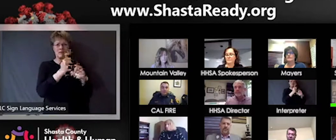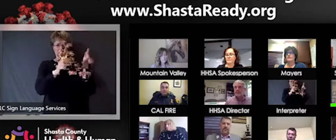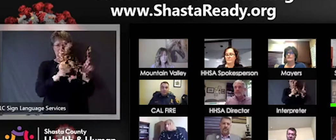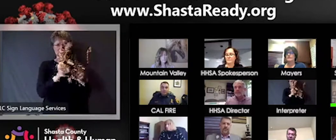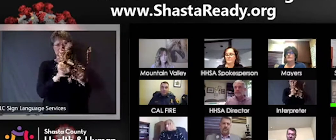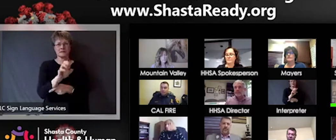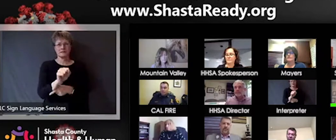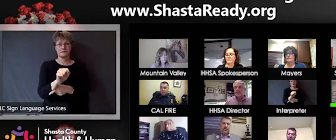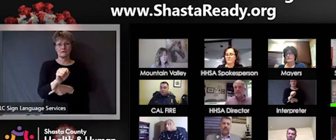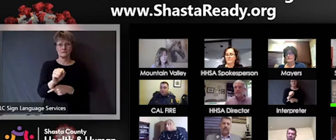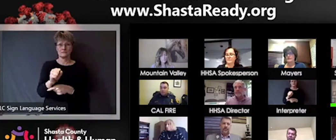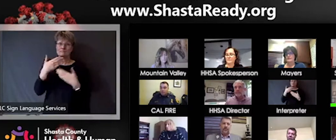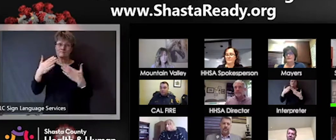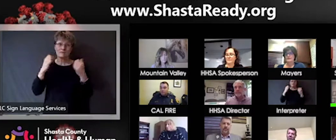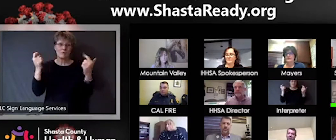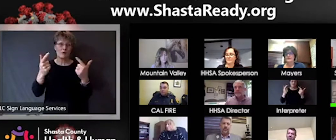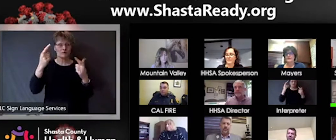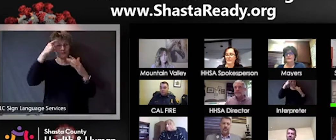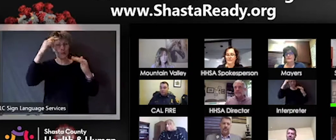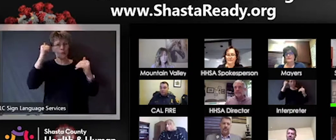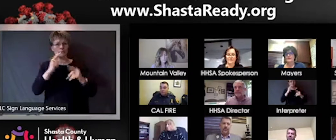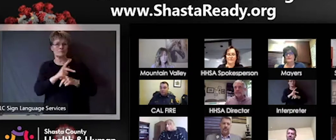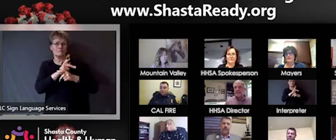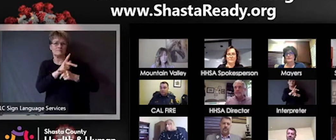you're taking care. Thanks.